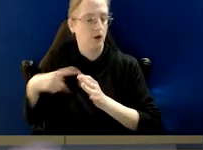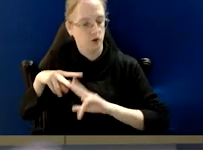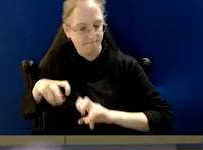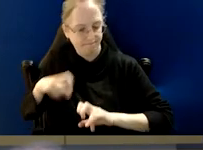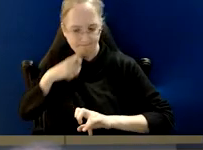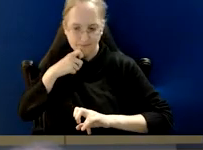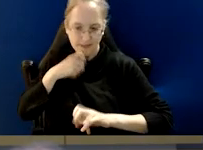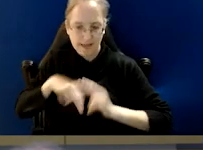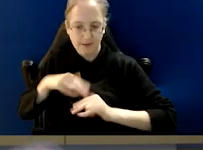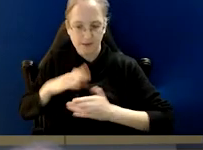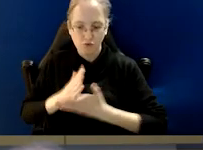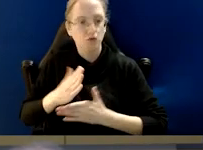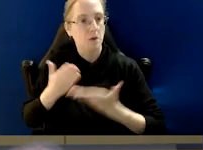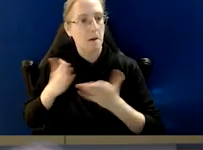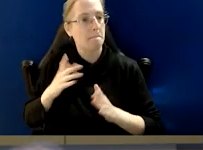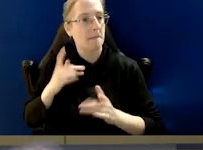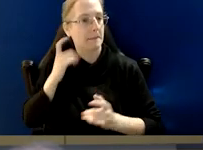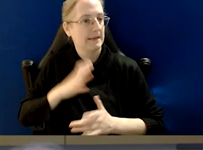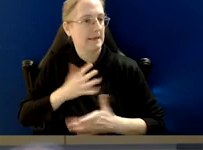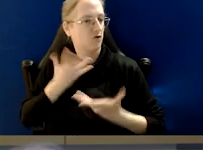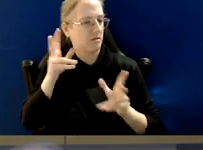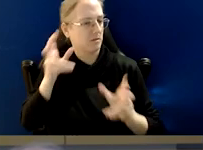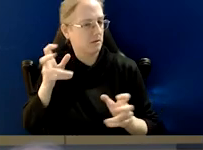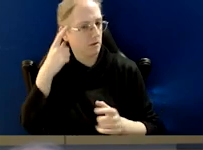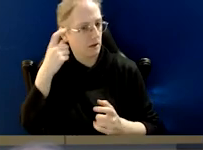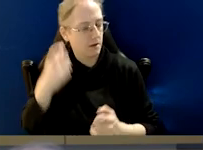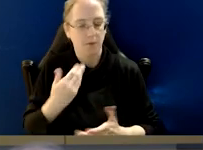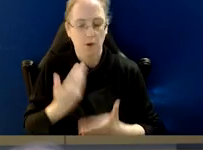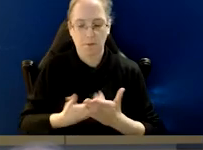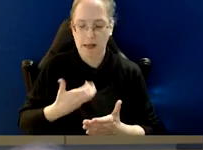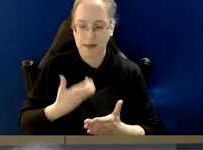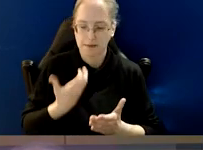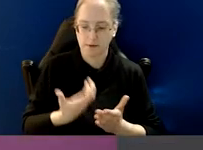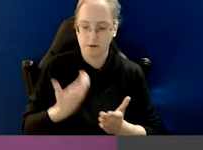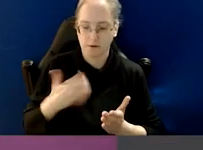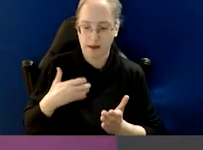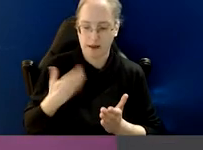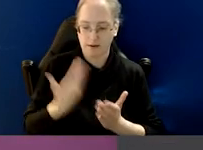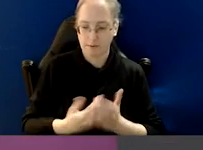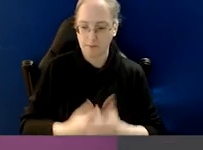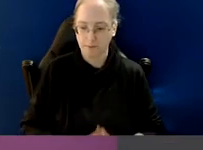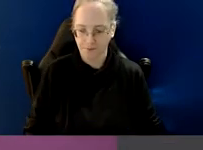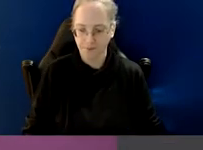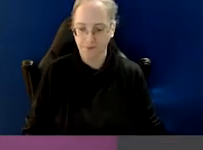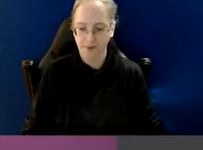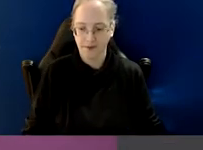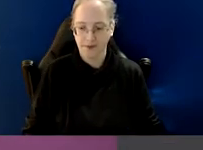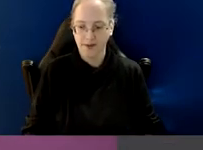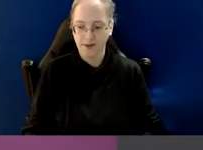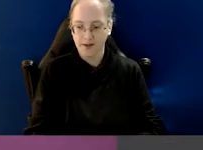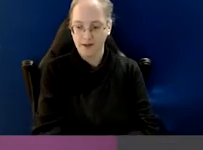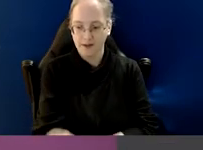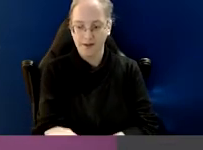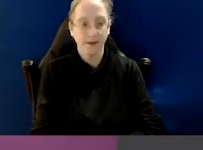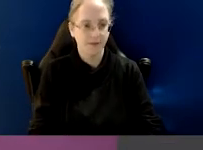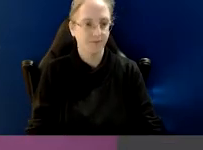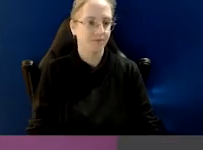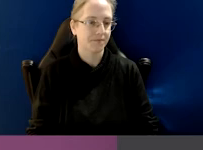about whether they're what's called a public interest complaint. So even coming forward to make a disclosure someone gains